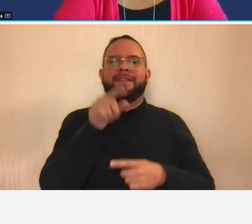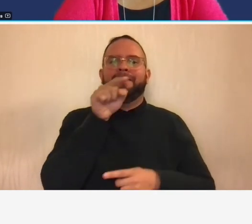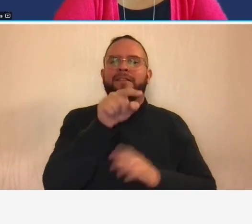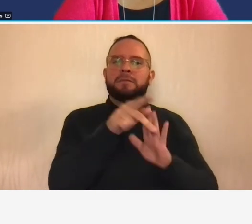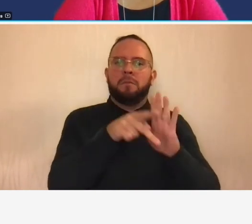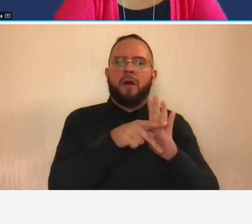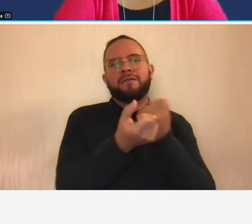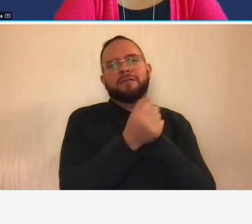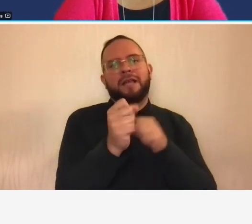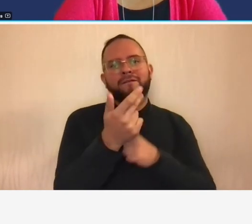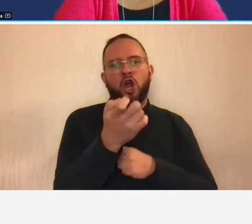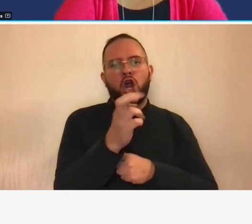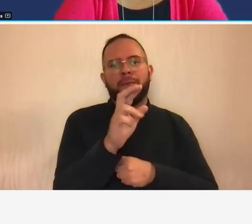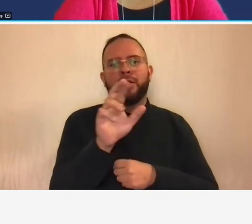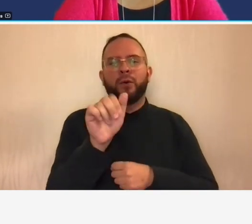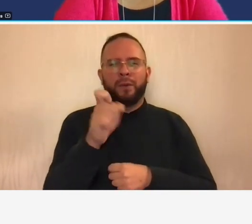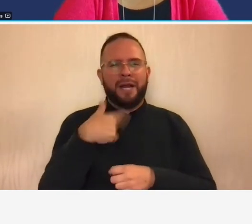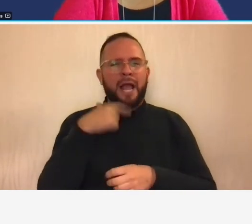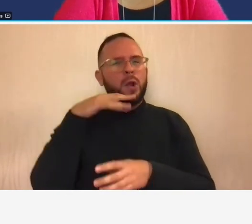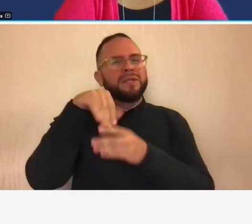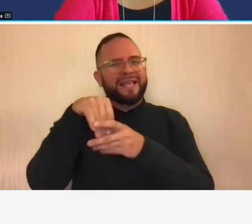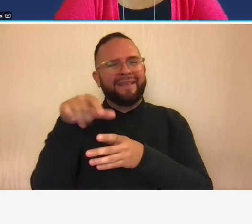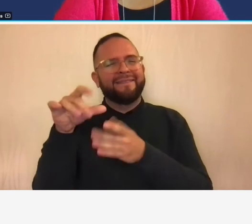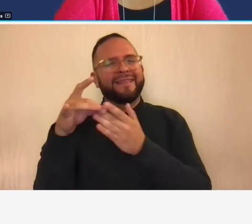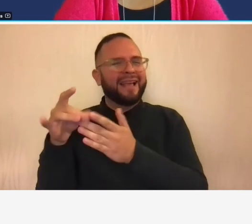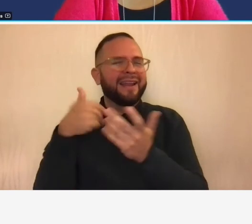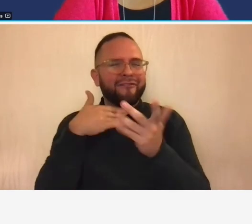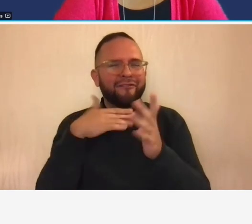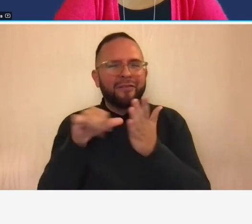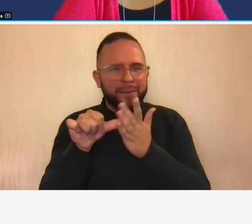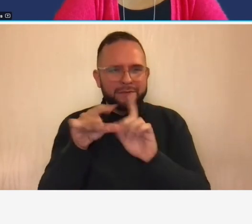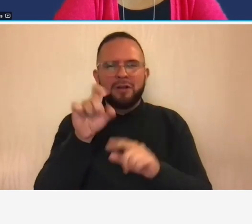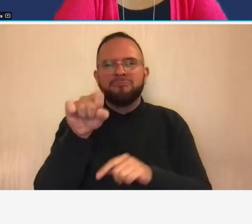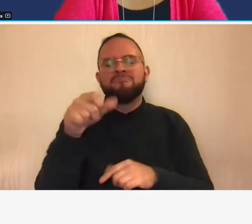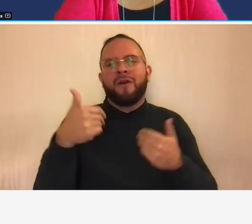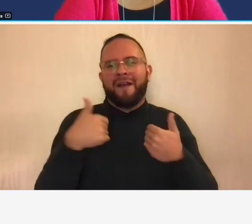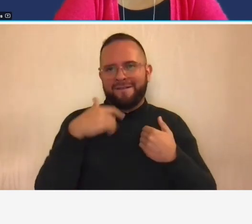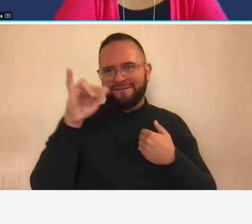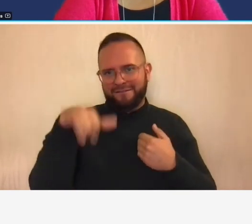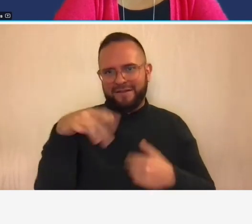towards the end i don't know what page it's on but um vdot has a safe harbor rate policy and it's cp